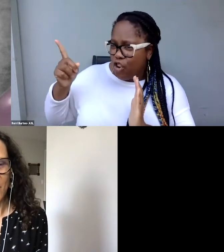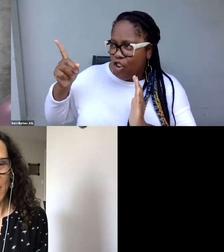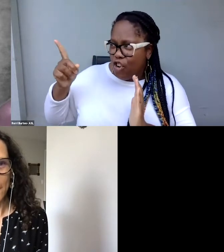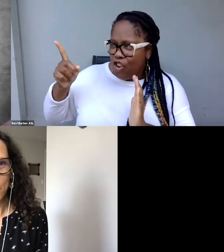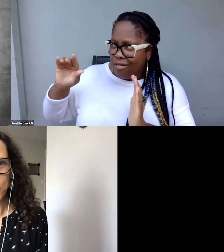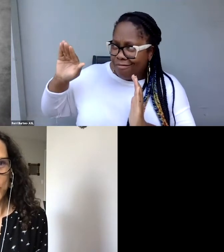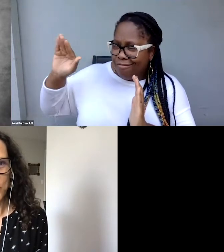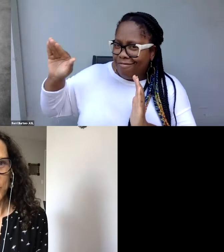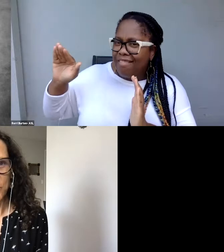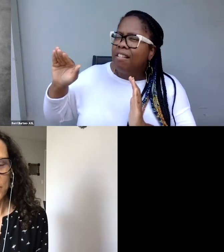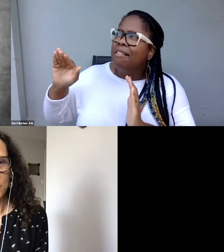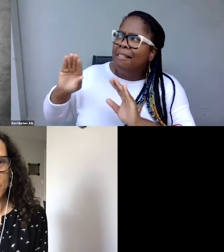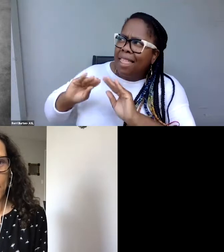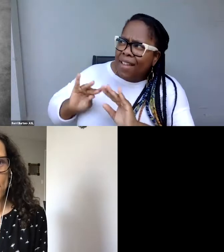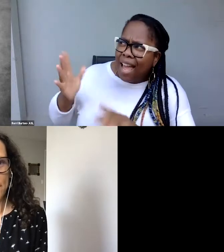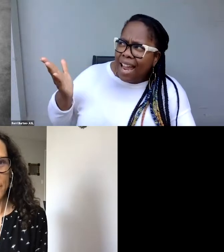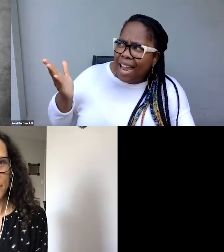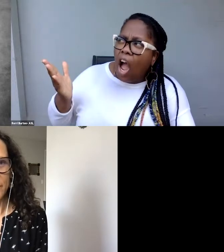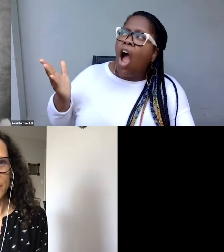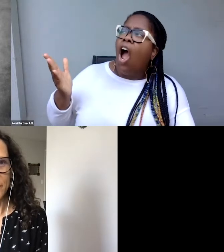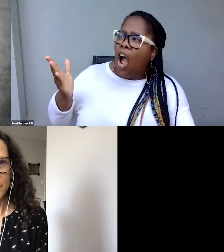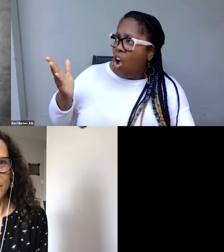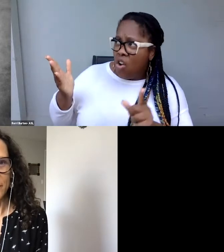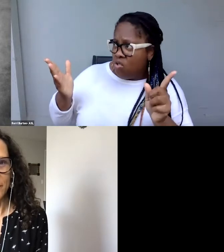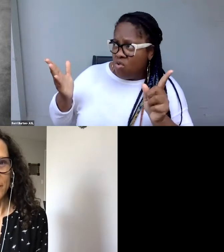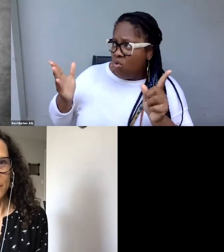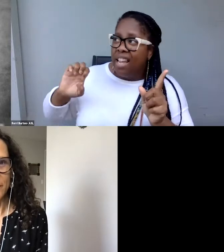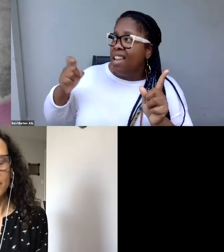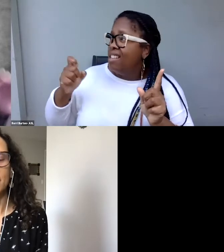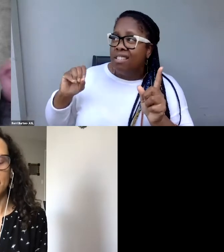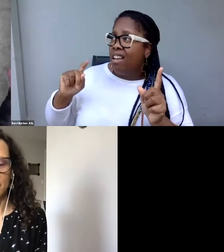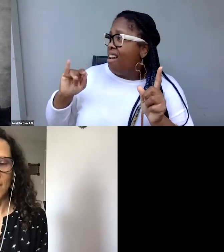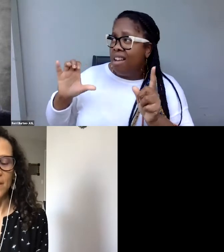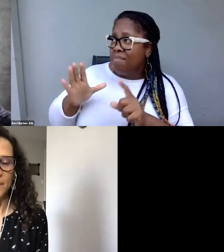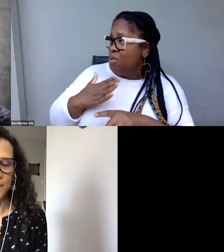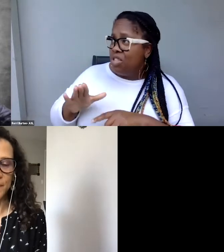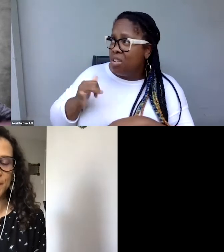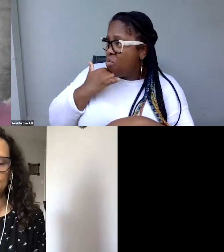the quick clarification that, oh, no, that's not exotic music. That is, you know,